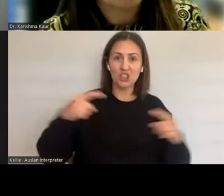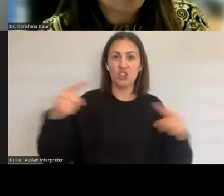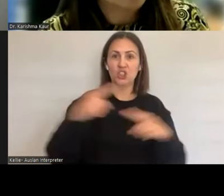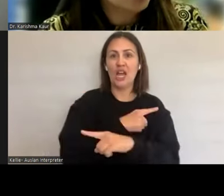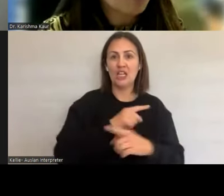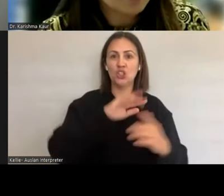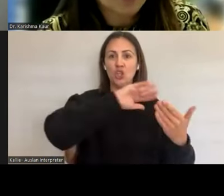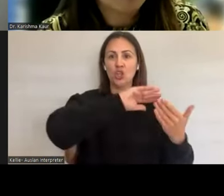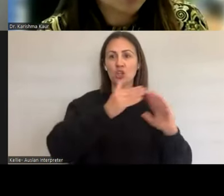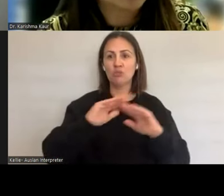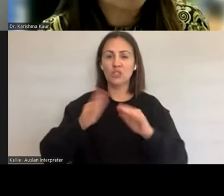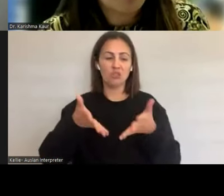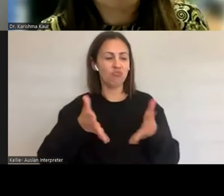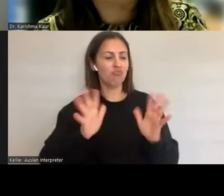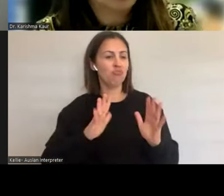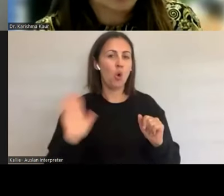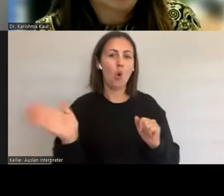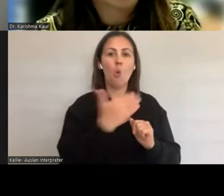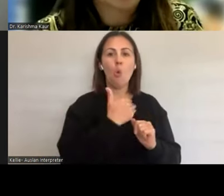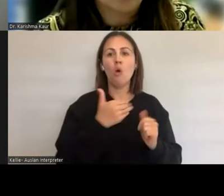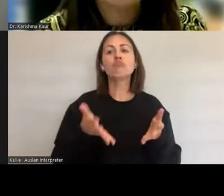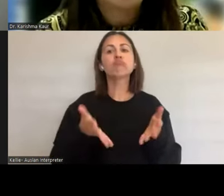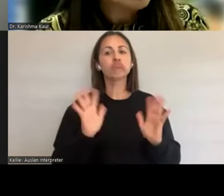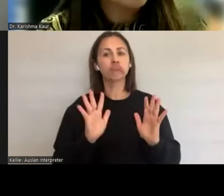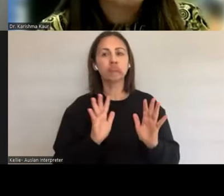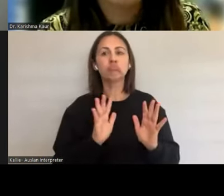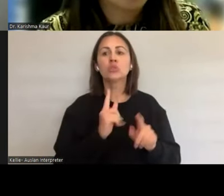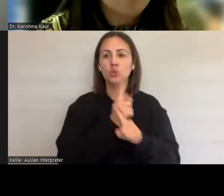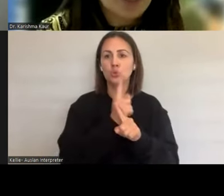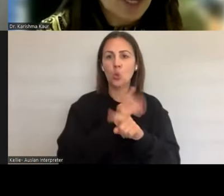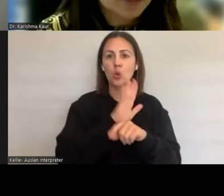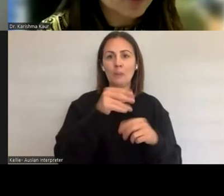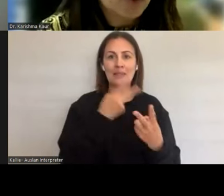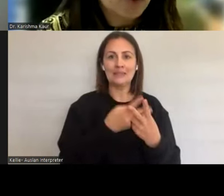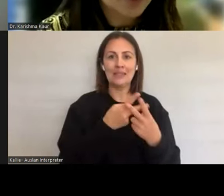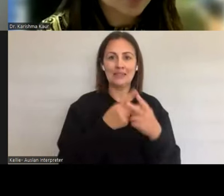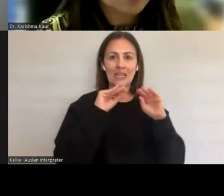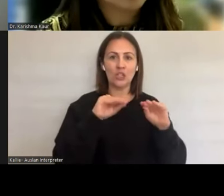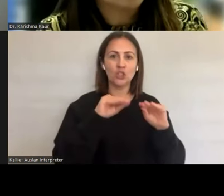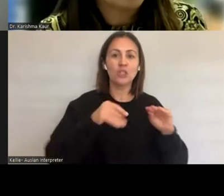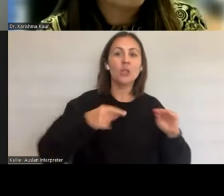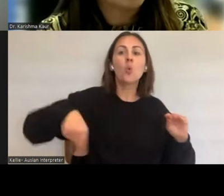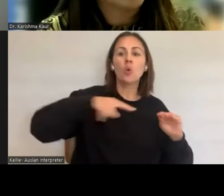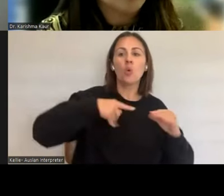about it openly and media promotes things like that, it's will normalize situations and it will